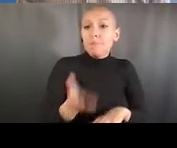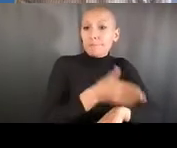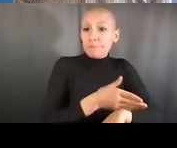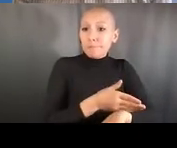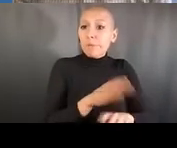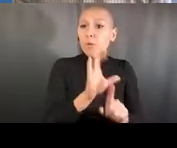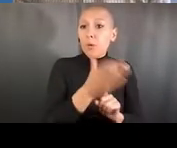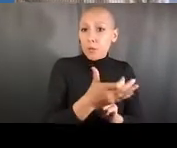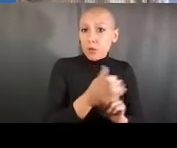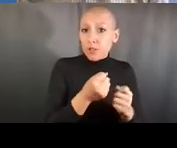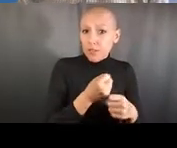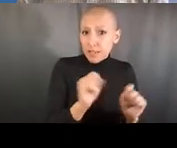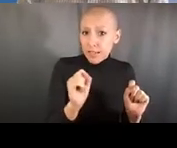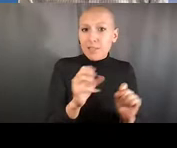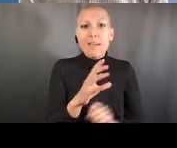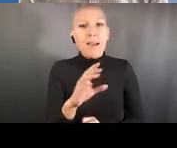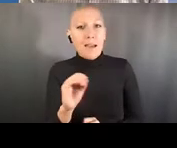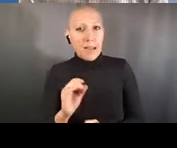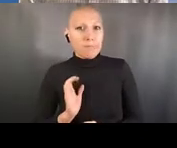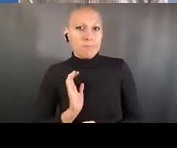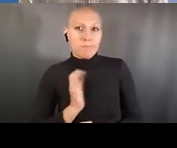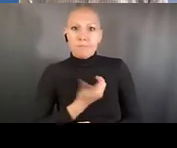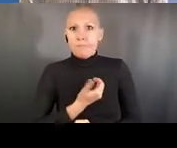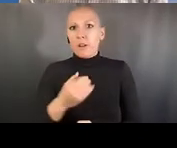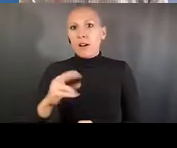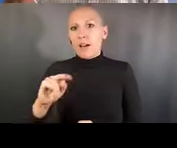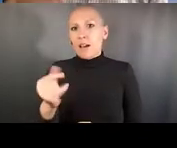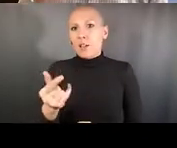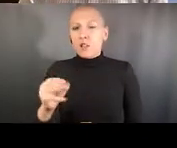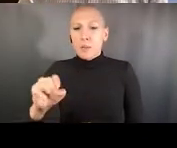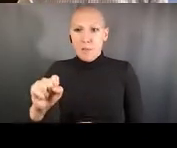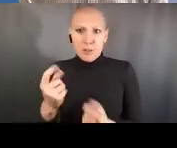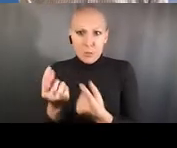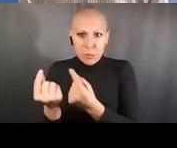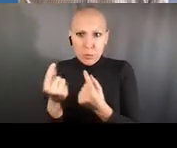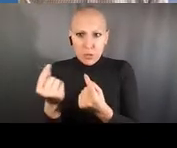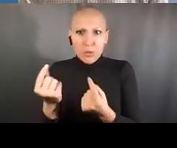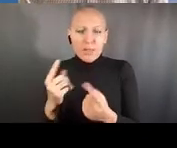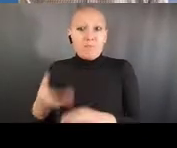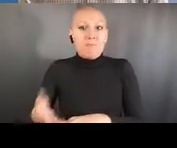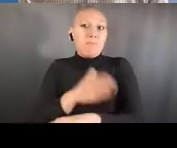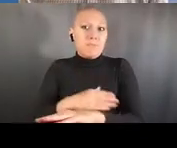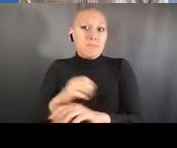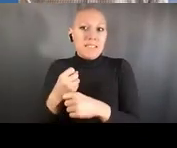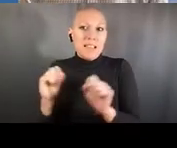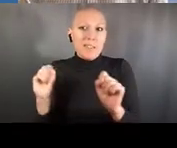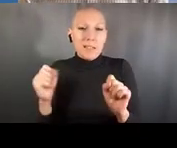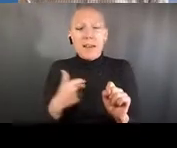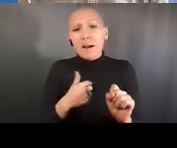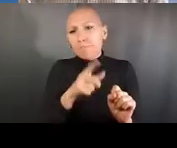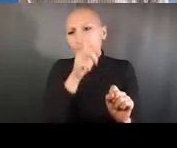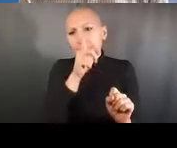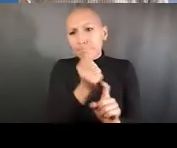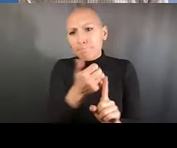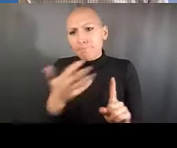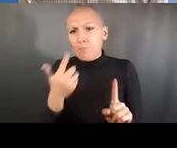and these issues in general. And we also actually wrote a paper. We were invited by the American Society for Cell Biology